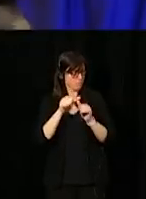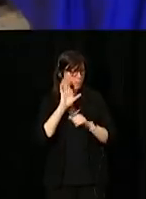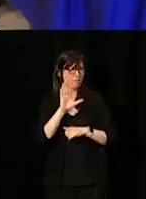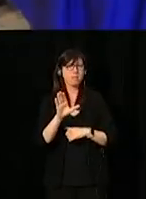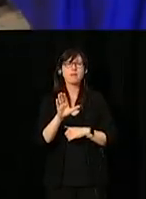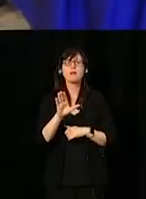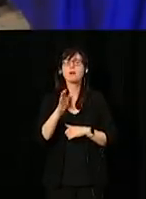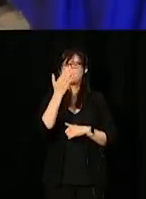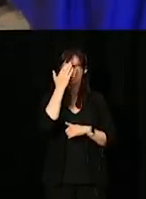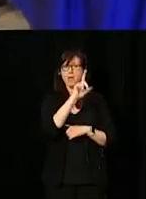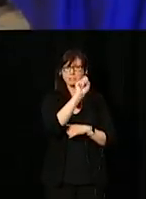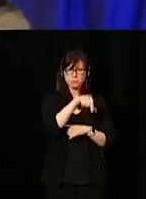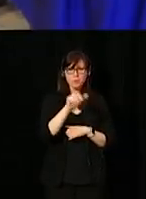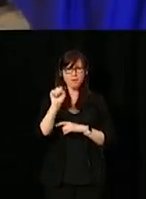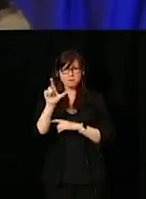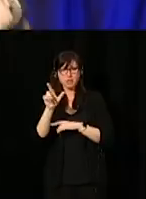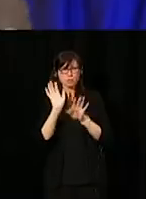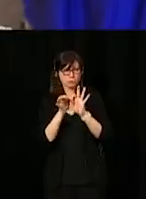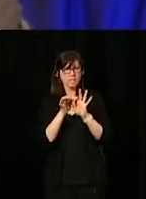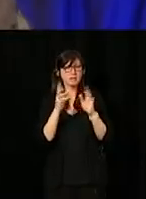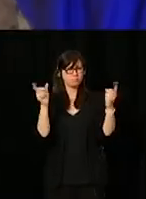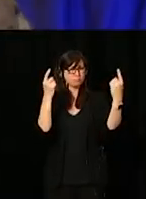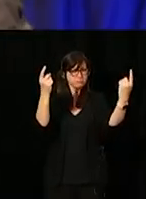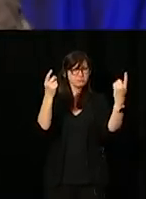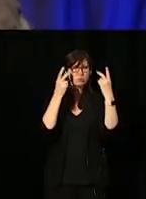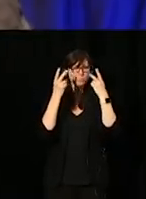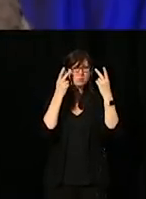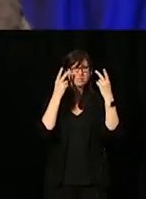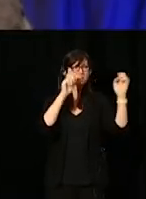In addition to the LSQ and ASL sign language interpretation you'll see behind me,